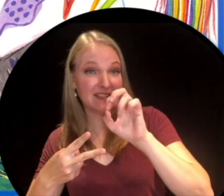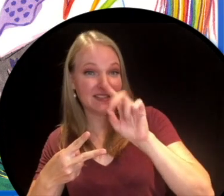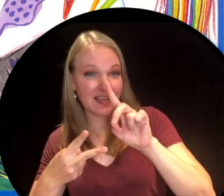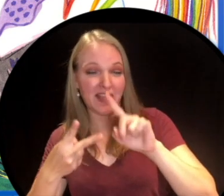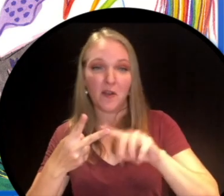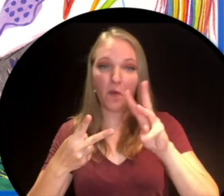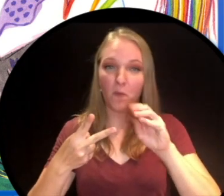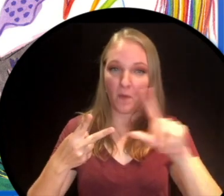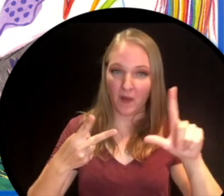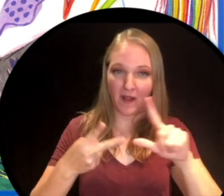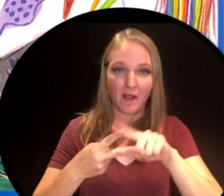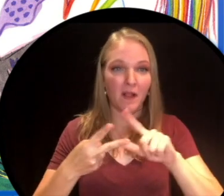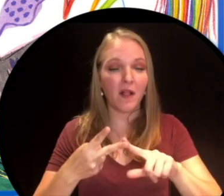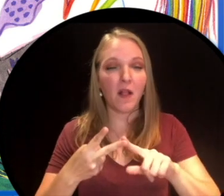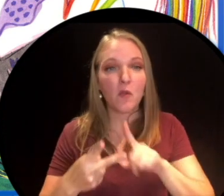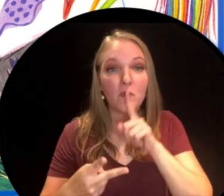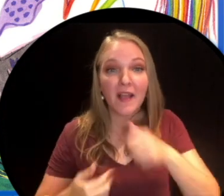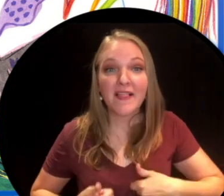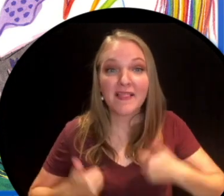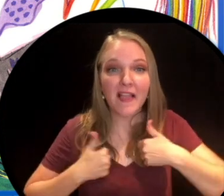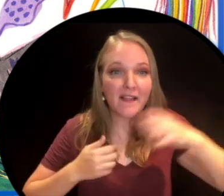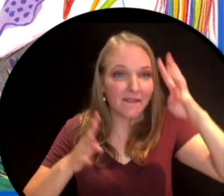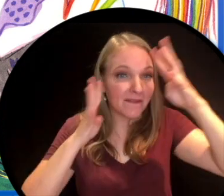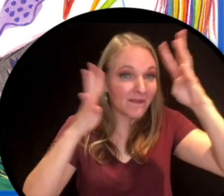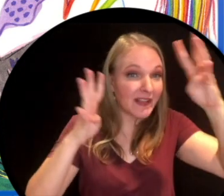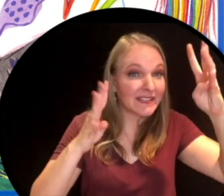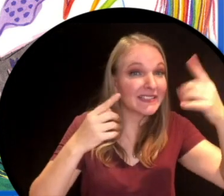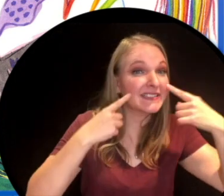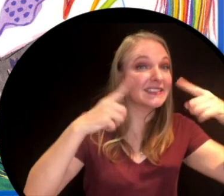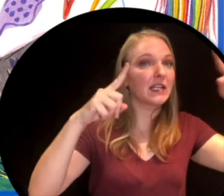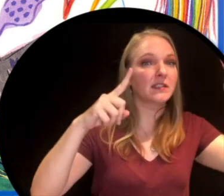here to tell us about real life innovations from great successes